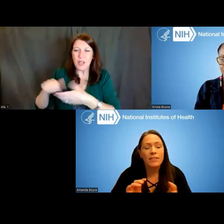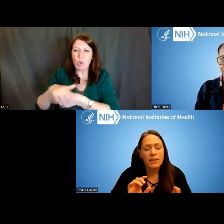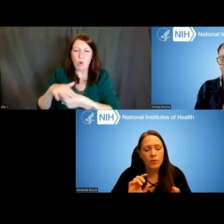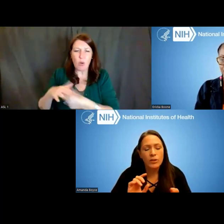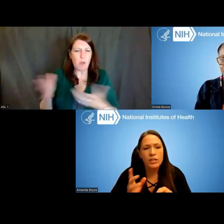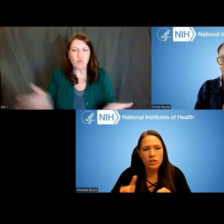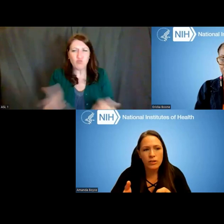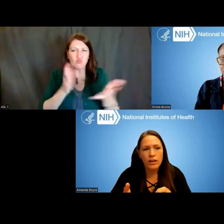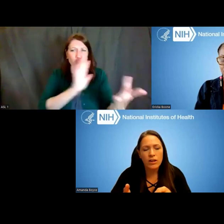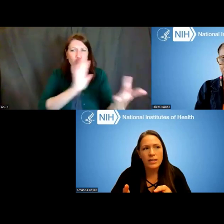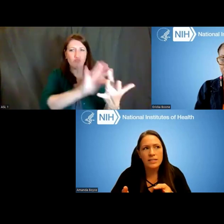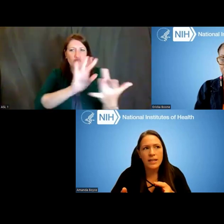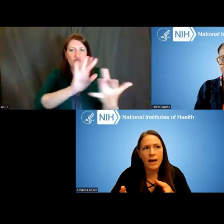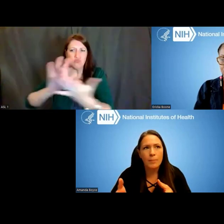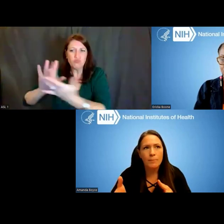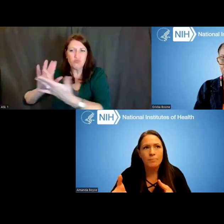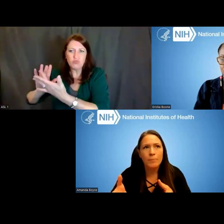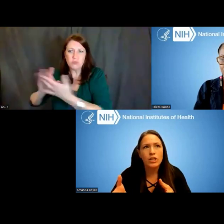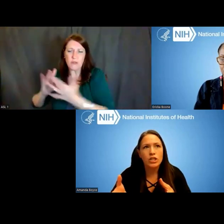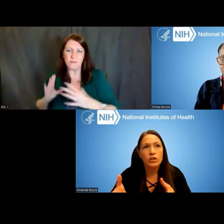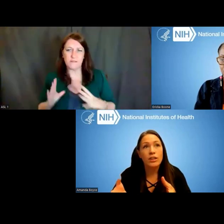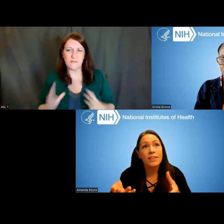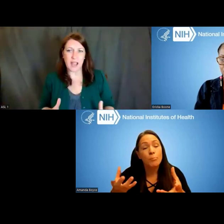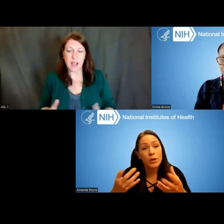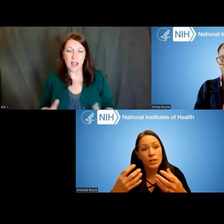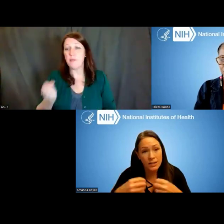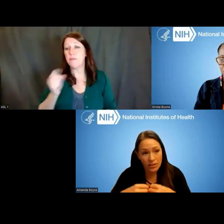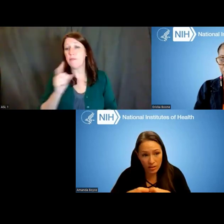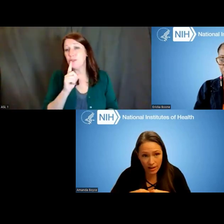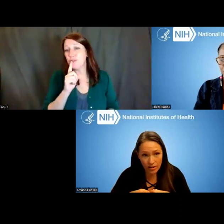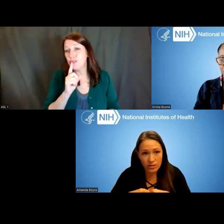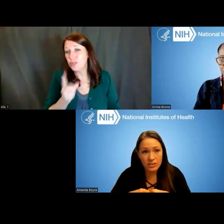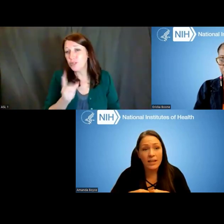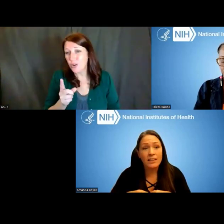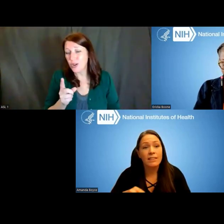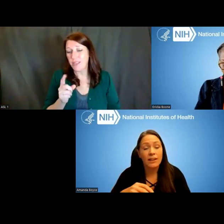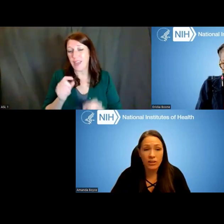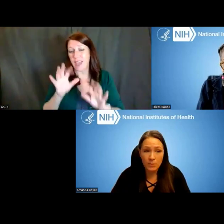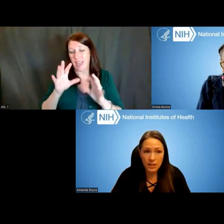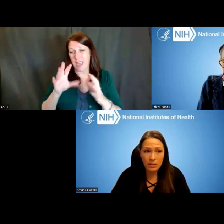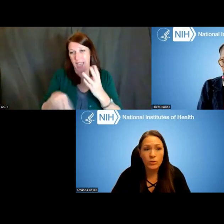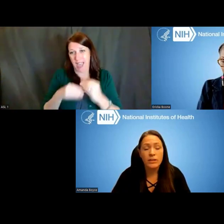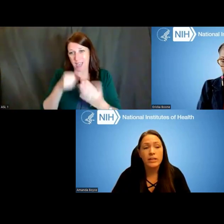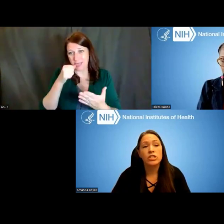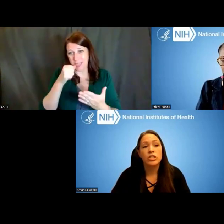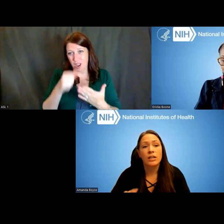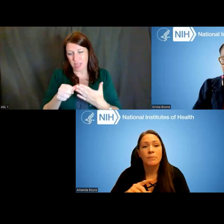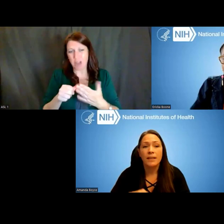The only issue there is, make sure that they put it in their letters that they are committed to the relationship;